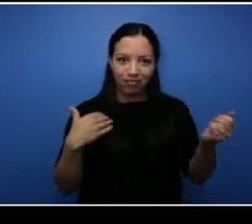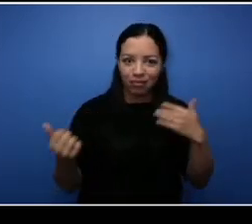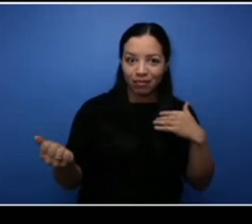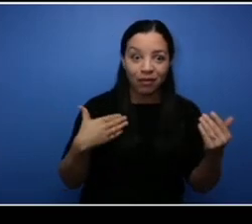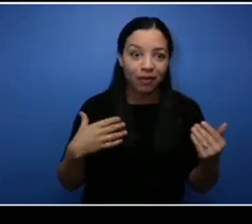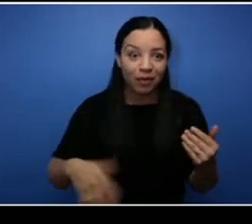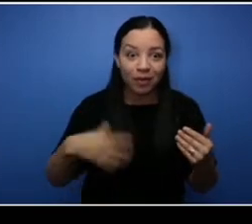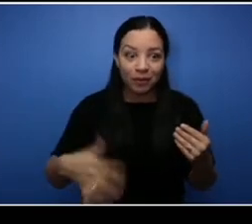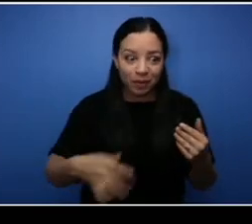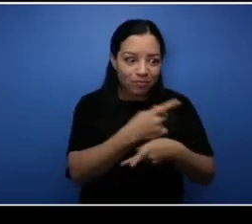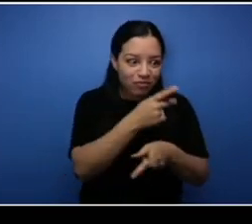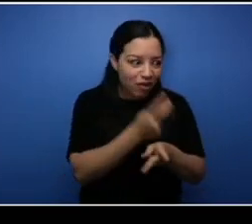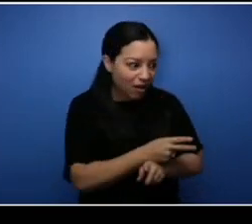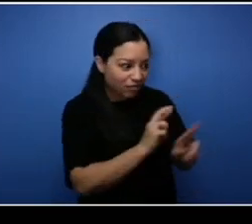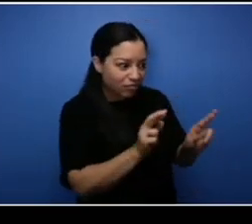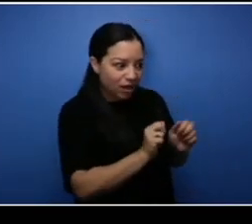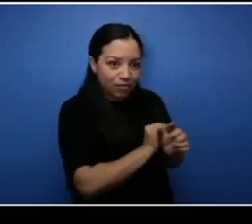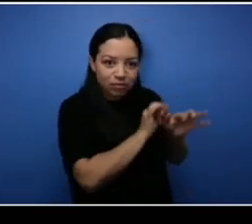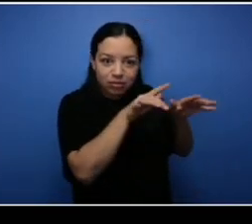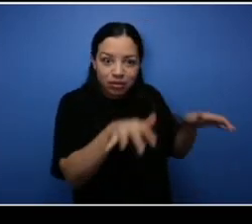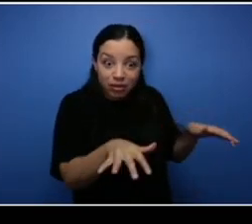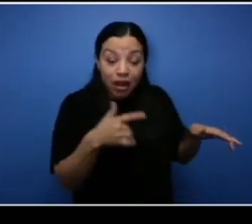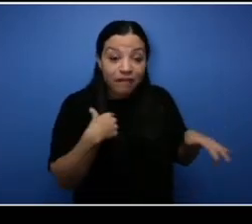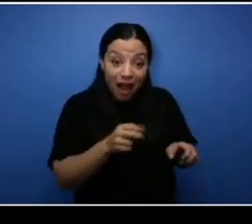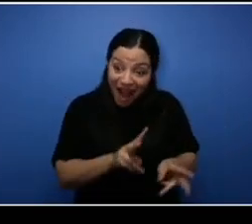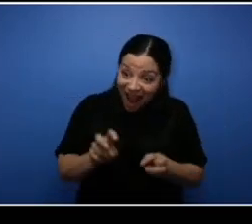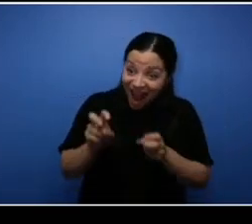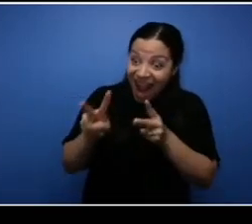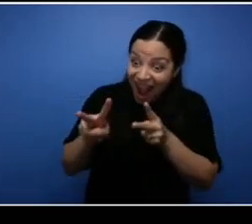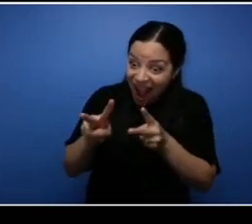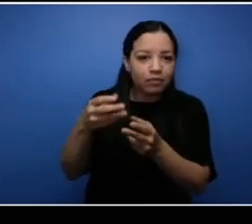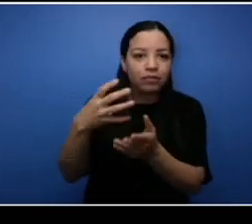that I was posting was selling like instantly, so I just started posting as much as I could